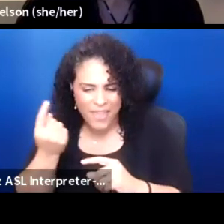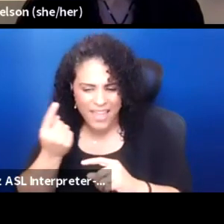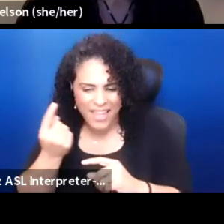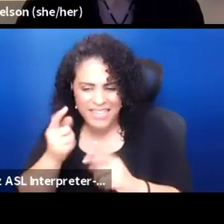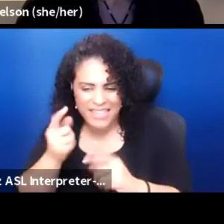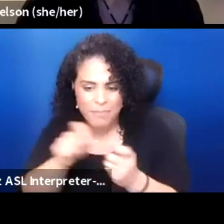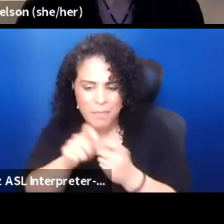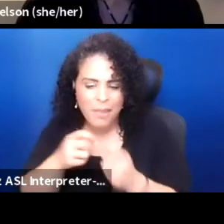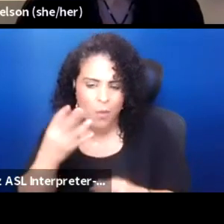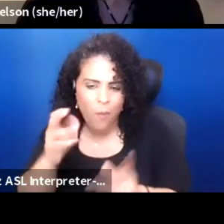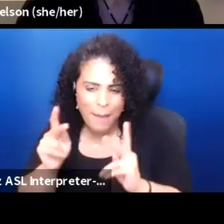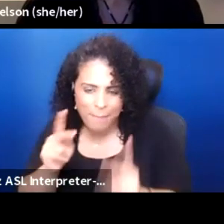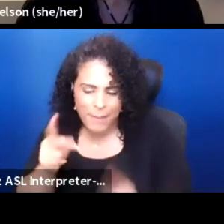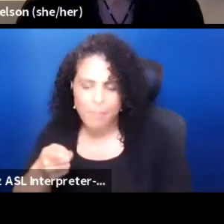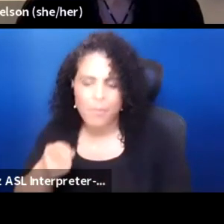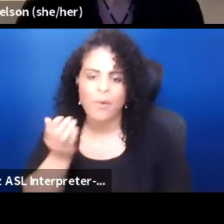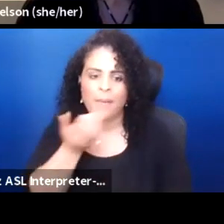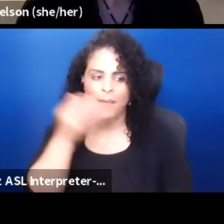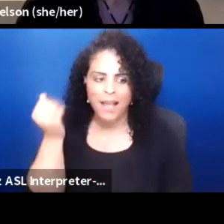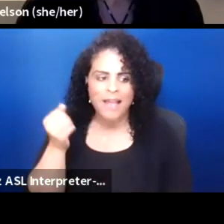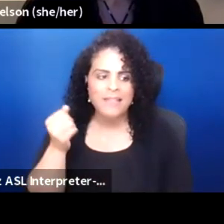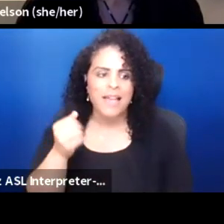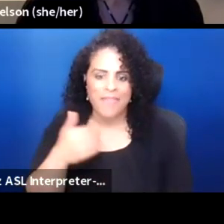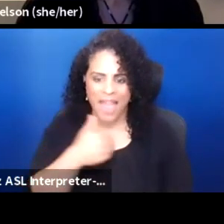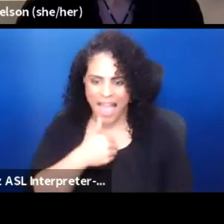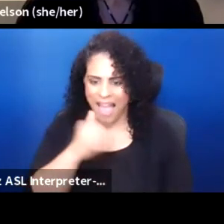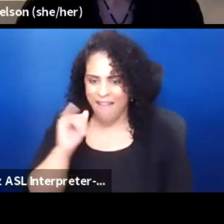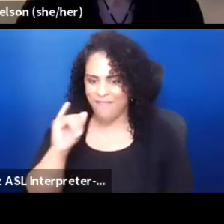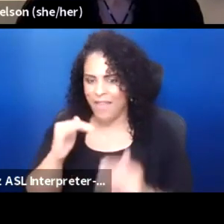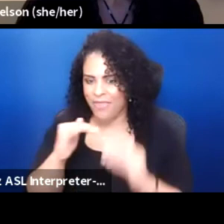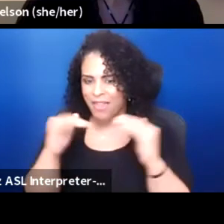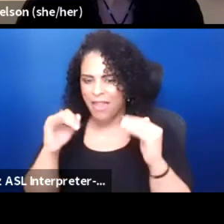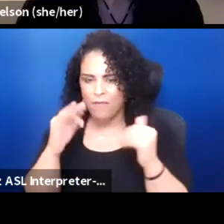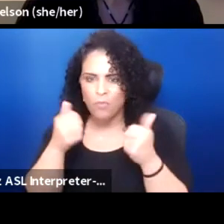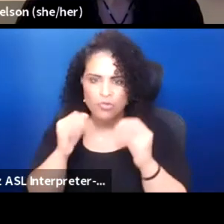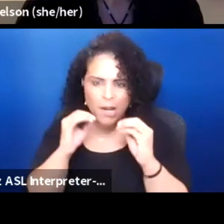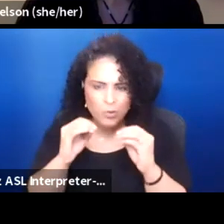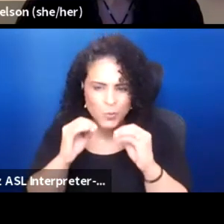because there is this like level of trying to teach children